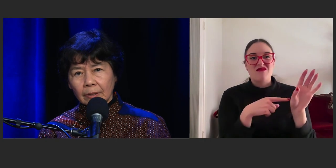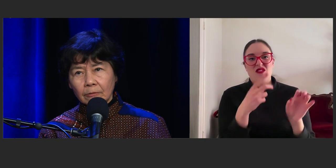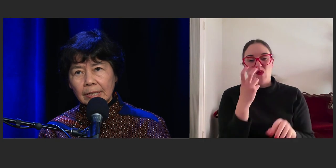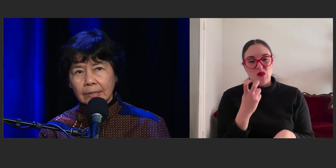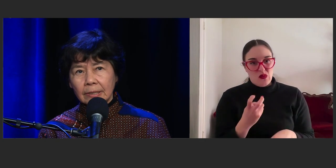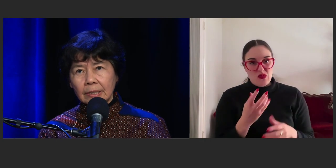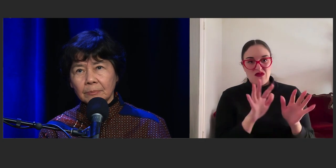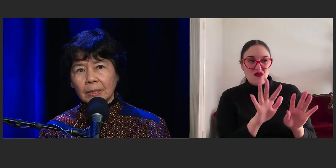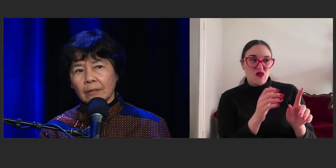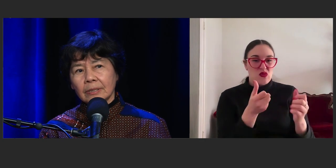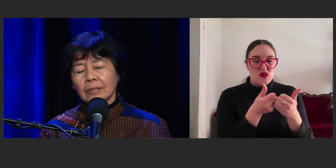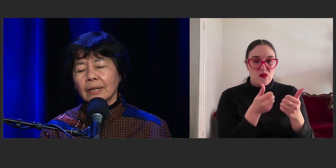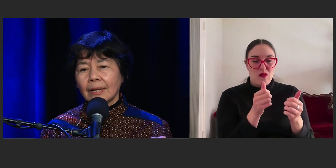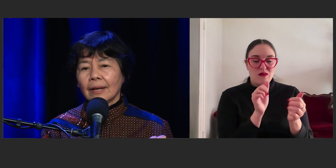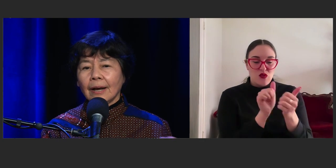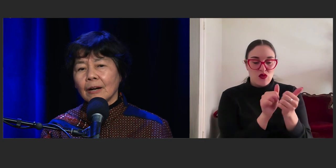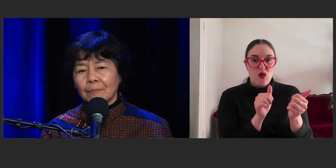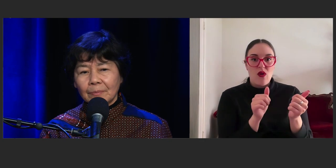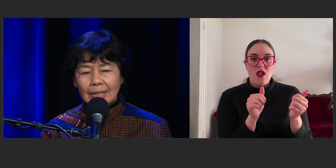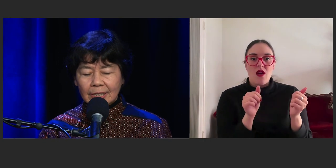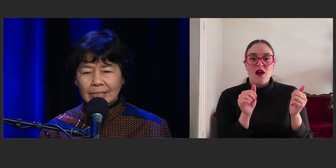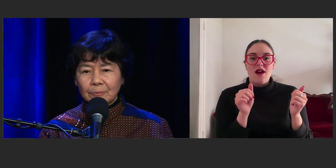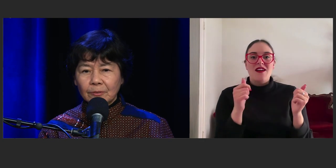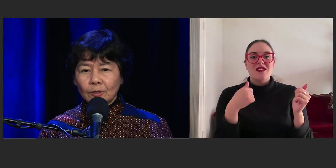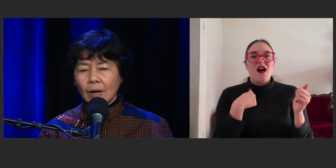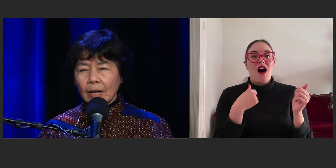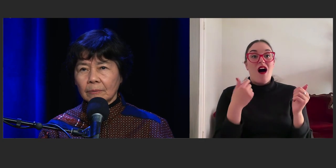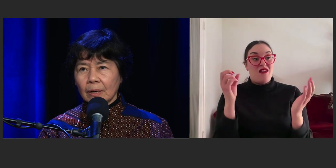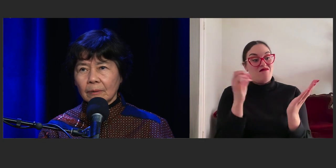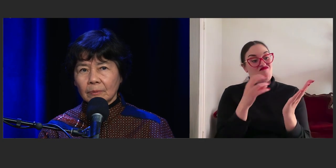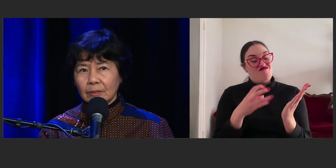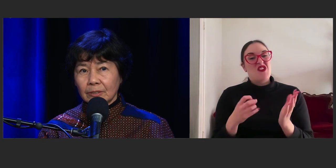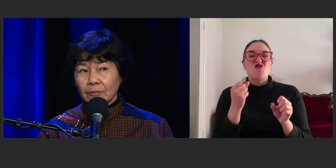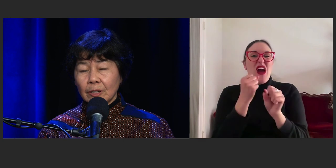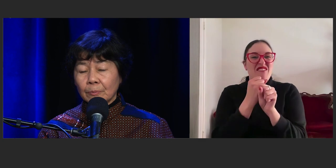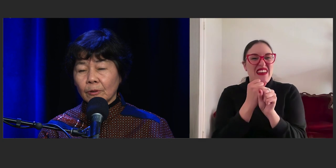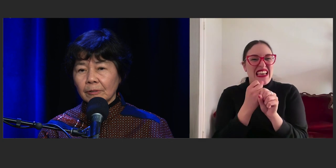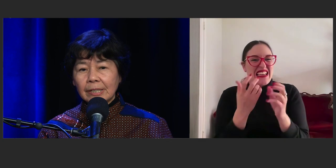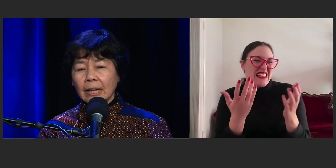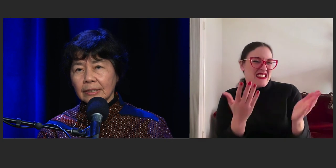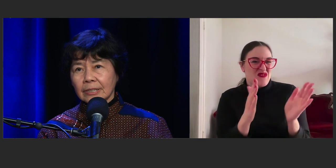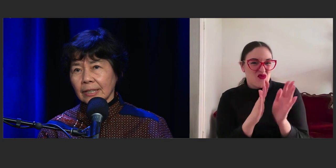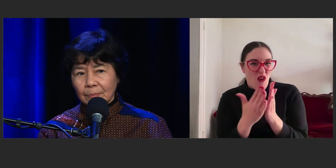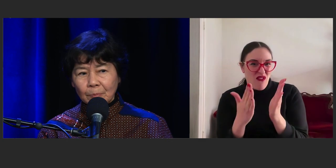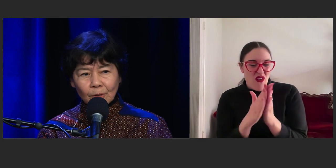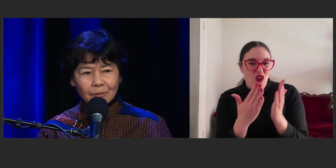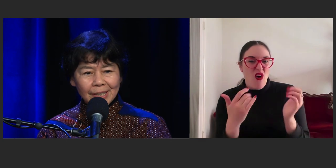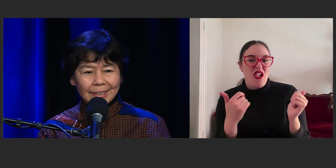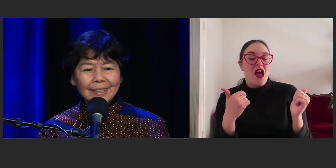The reason is because as I said before, I was a very poor reader and still am a poor reader.